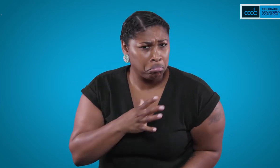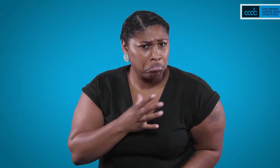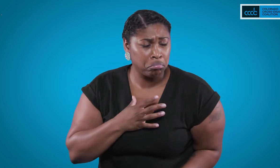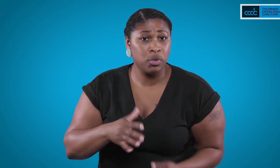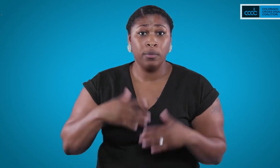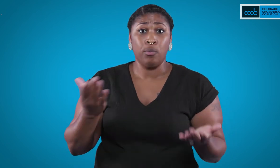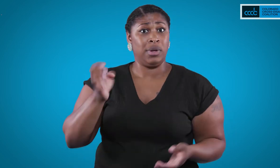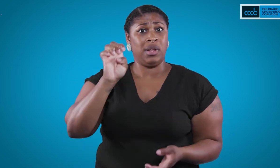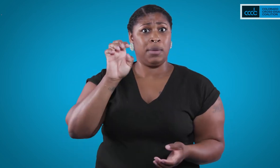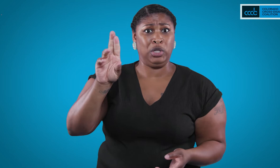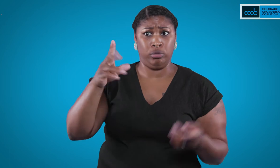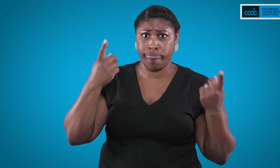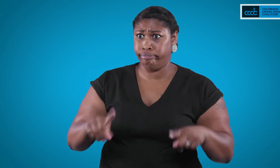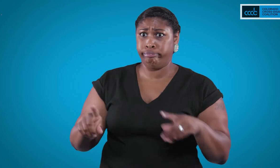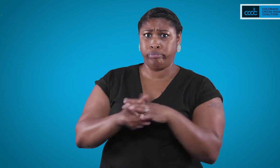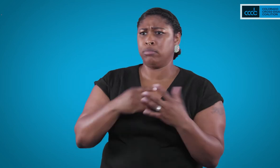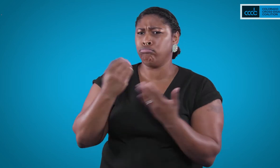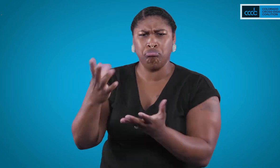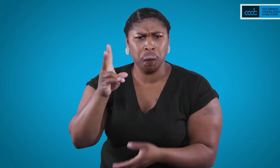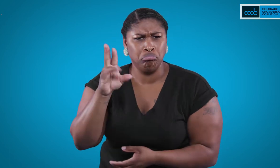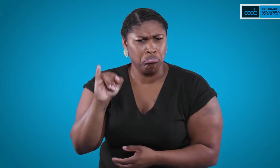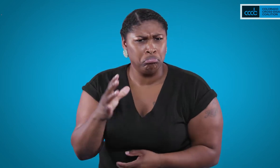or in the emergency room as a temporary measure.